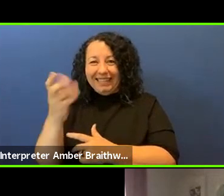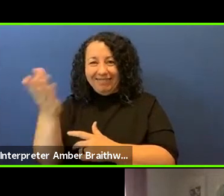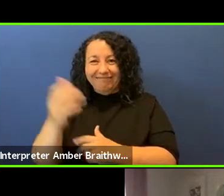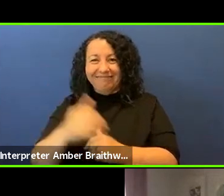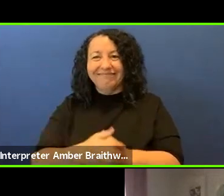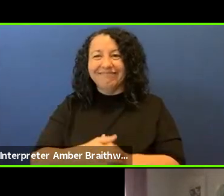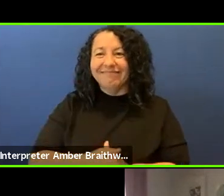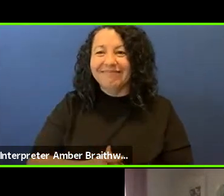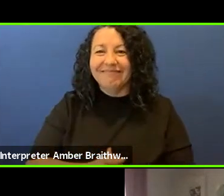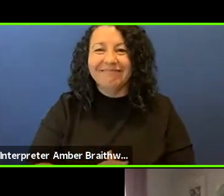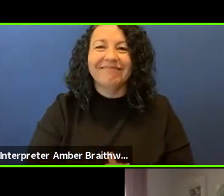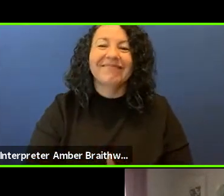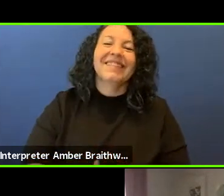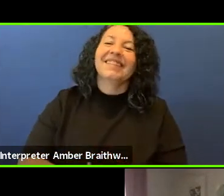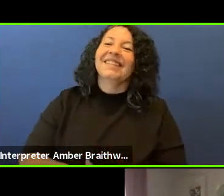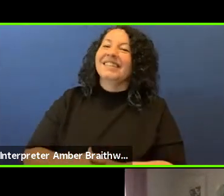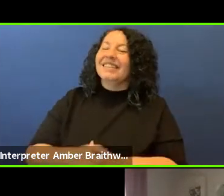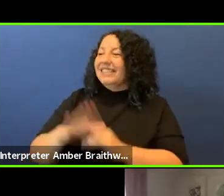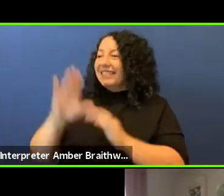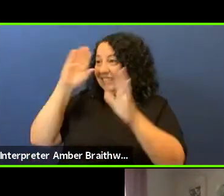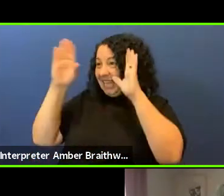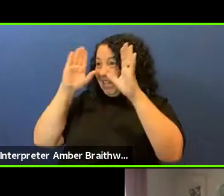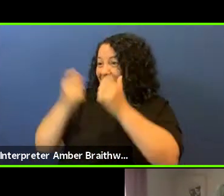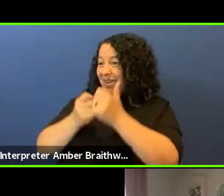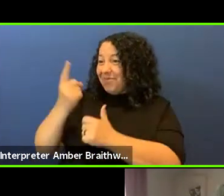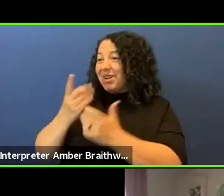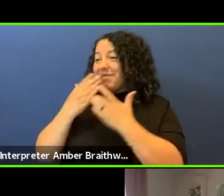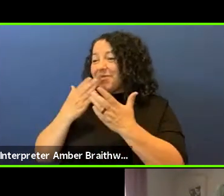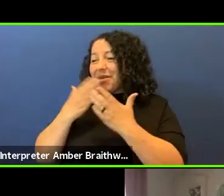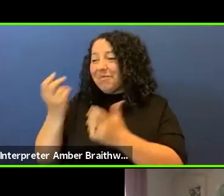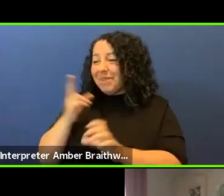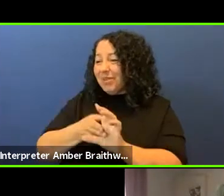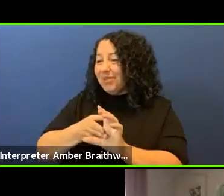Hello everybody, I'm so grateful to be joining you on this call and